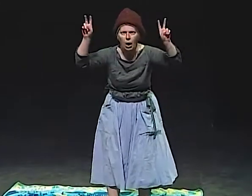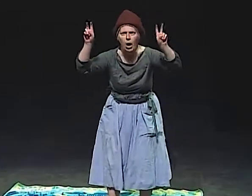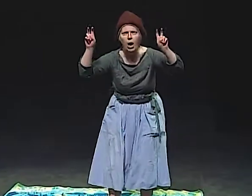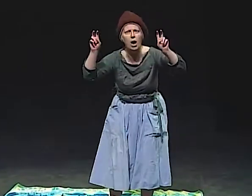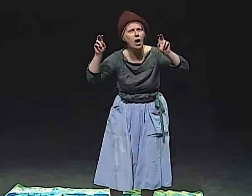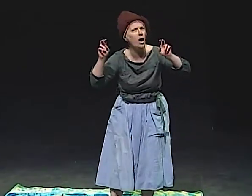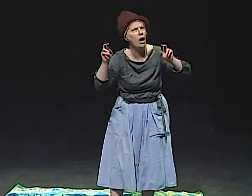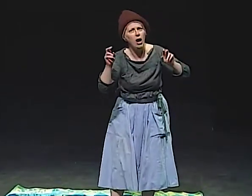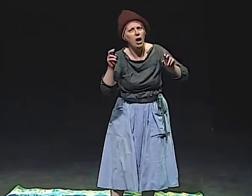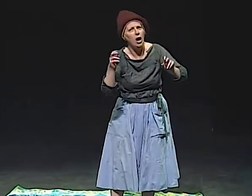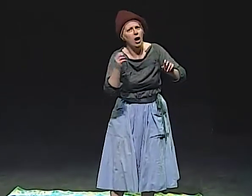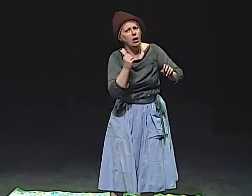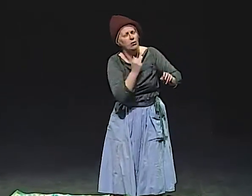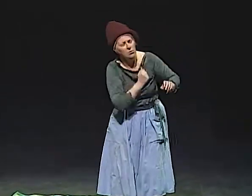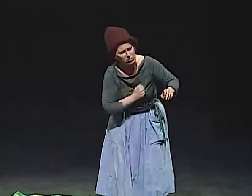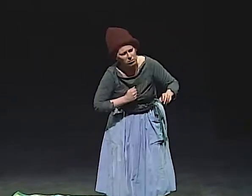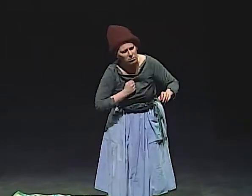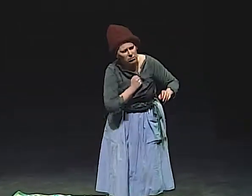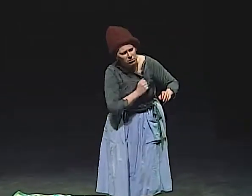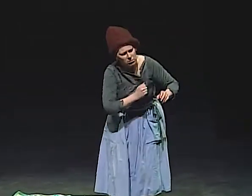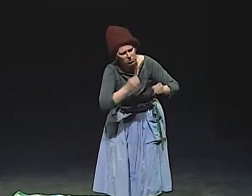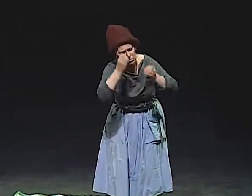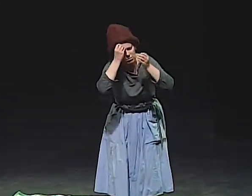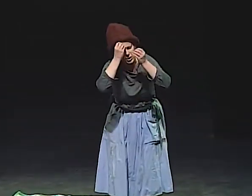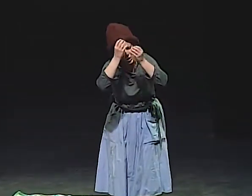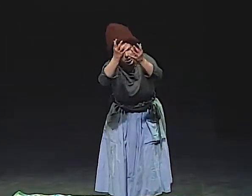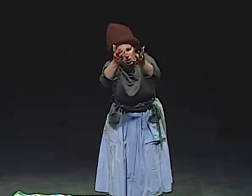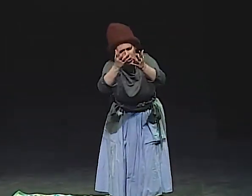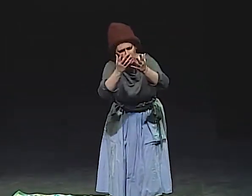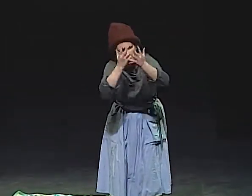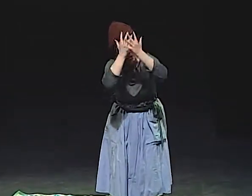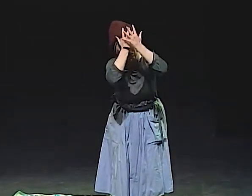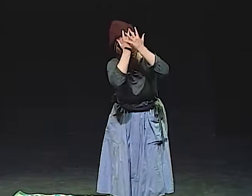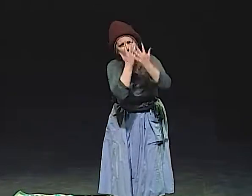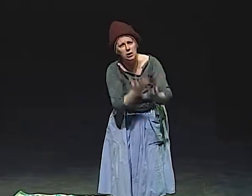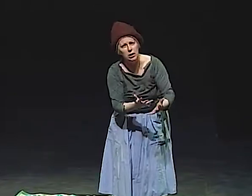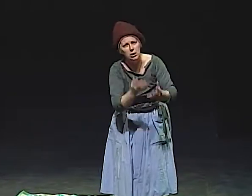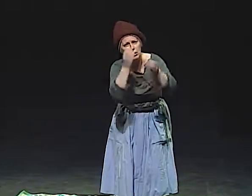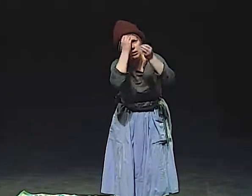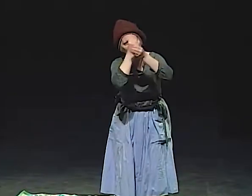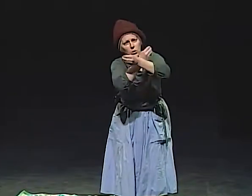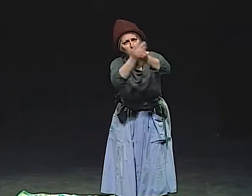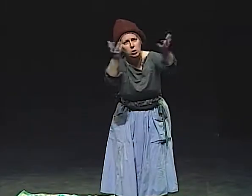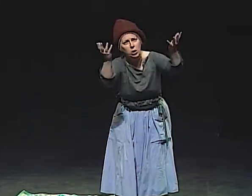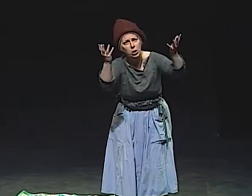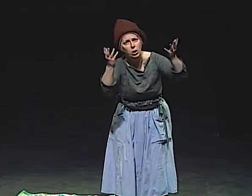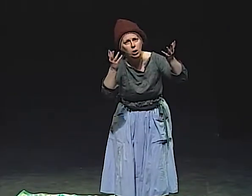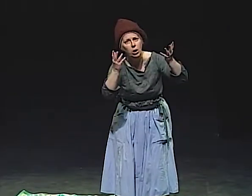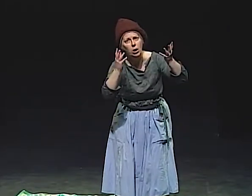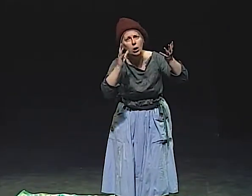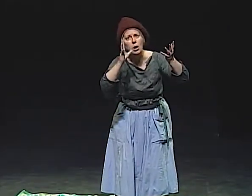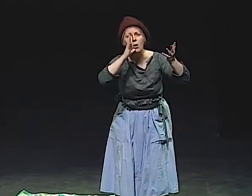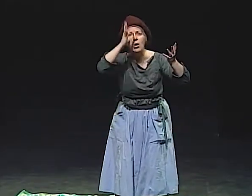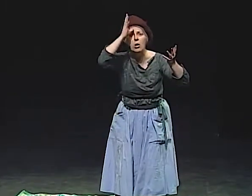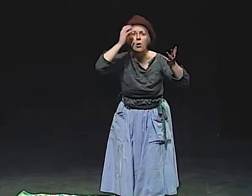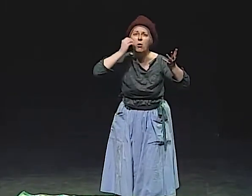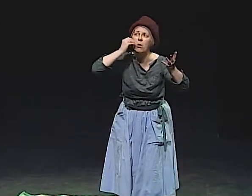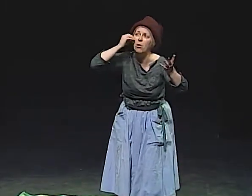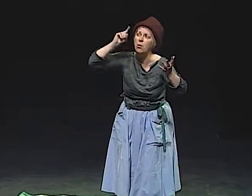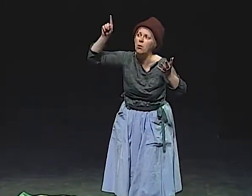SAYING, "I'M SO SORRY. "I HAVE SUCH SAD NEWS.